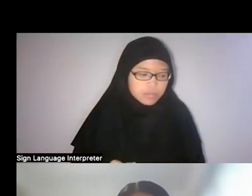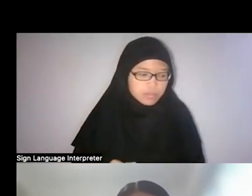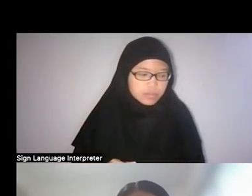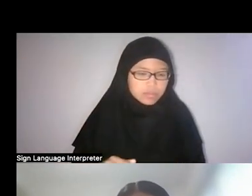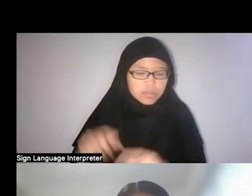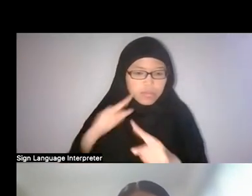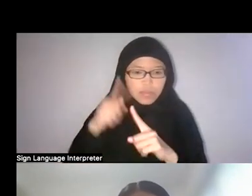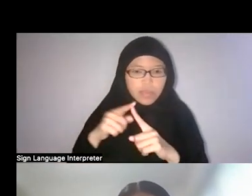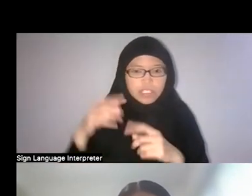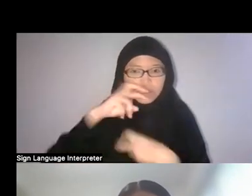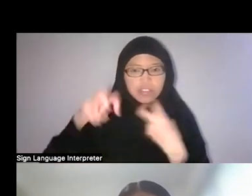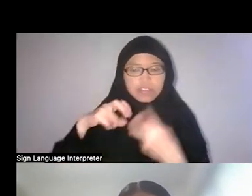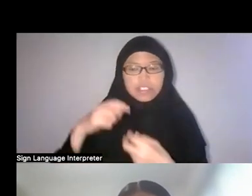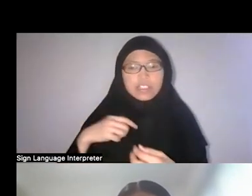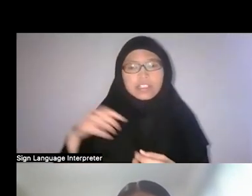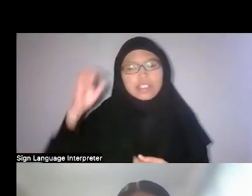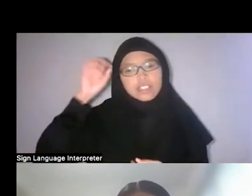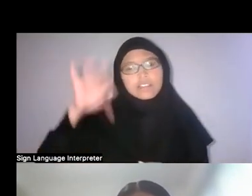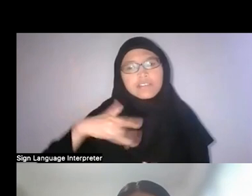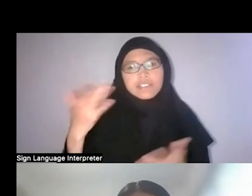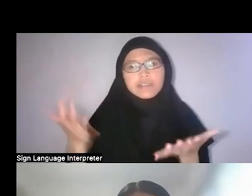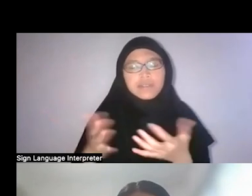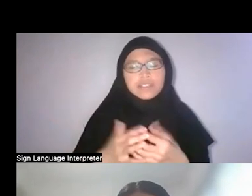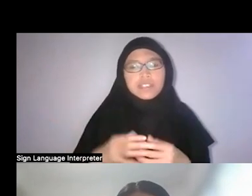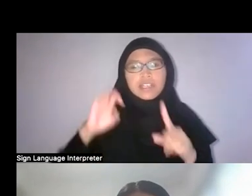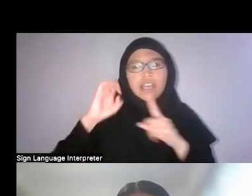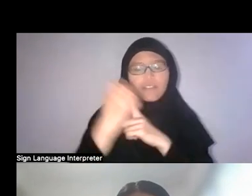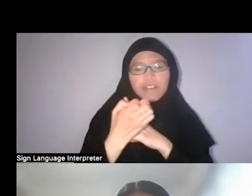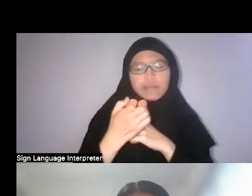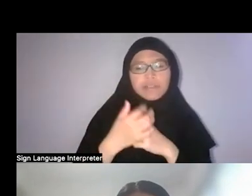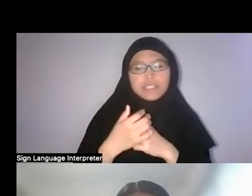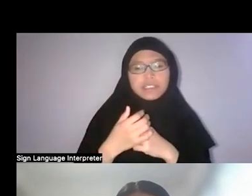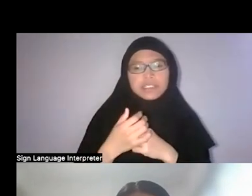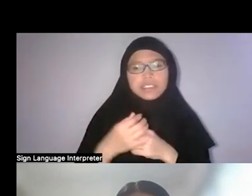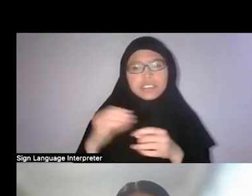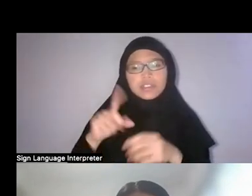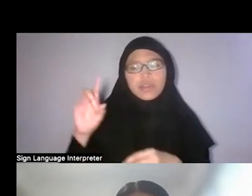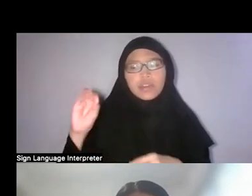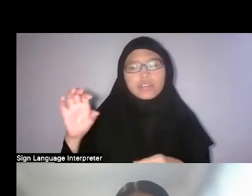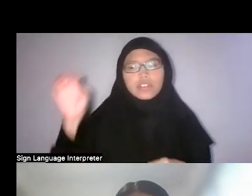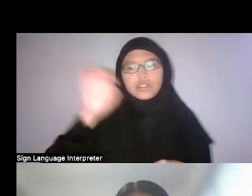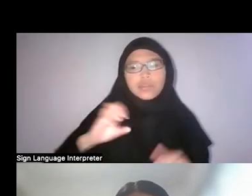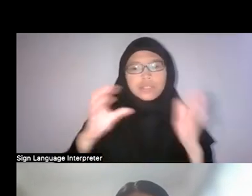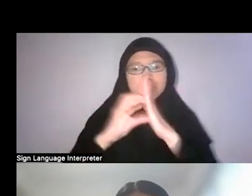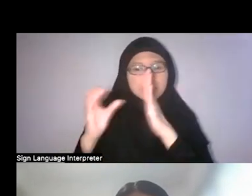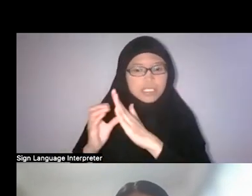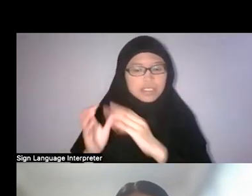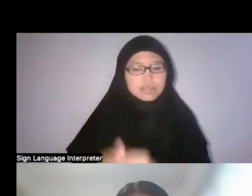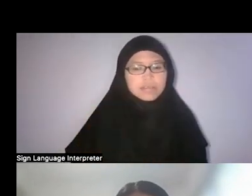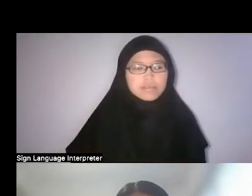And he felt like, oh, the environment in one of the European cities he visited was so proper.